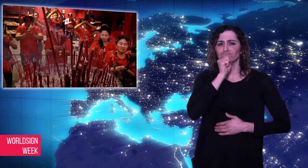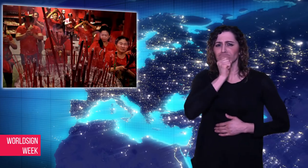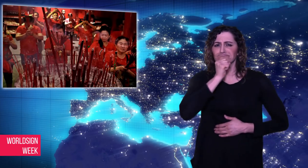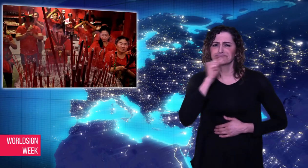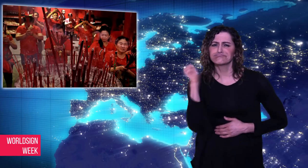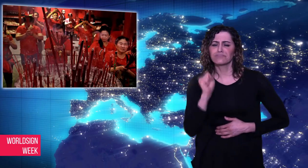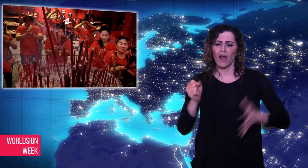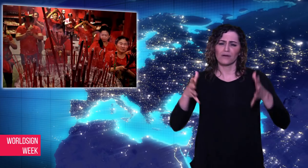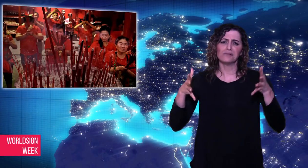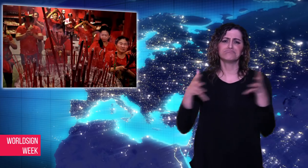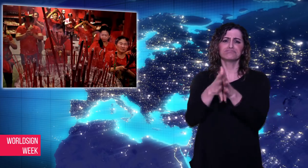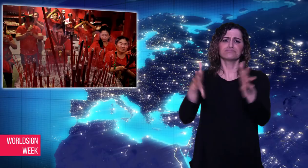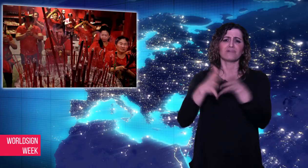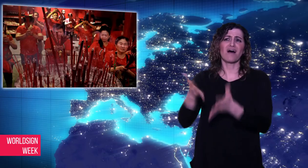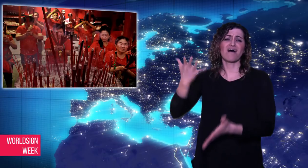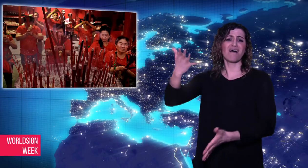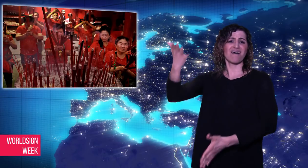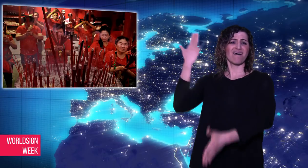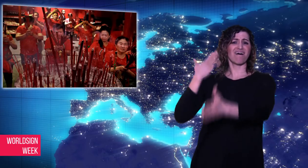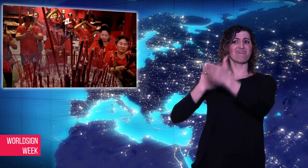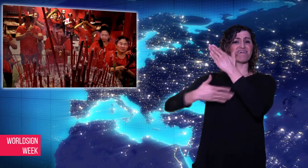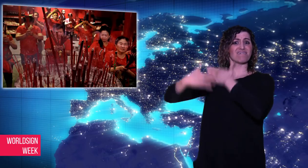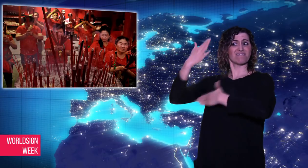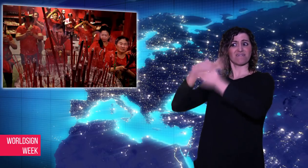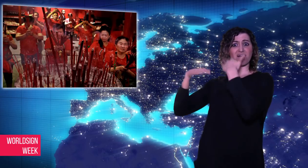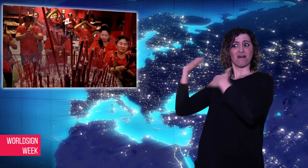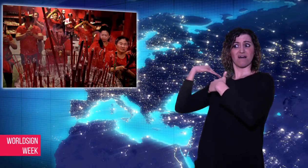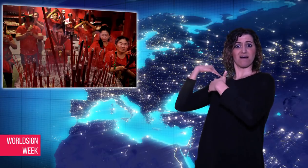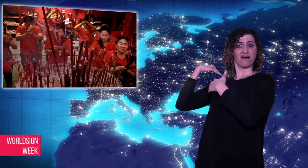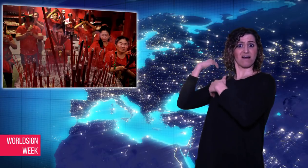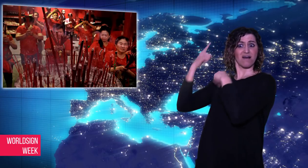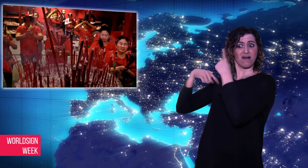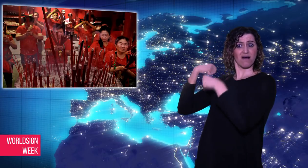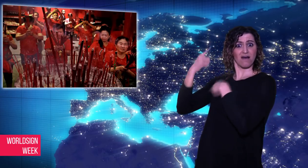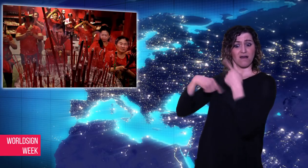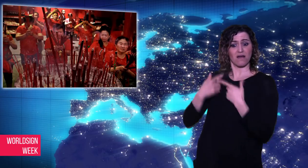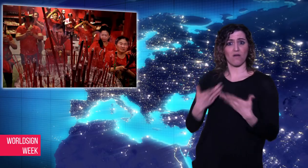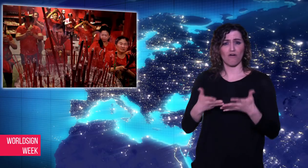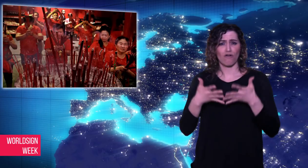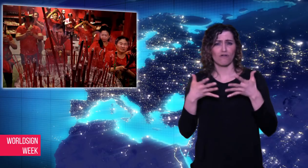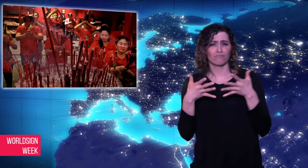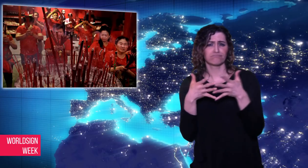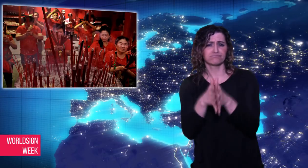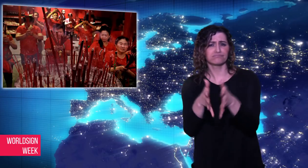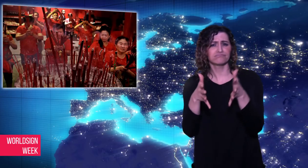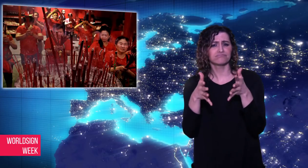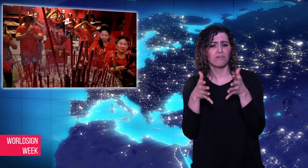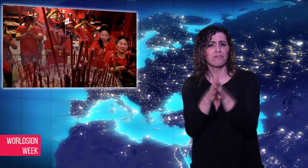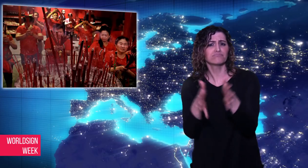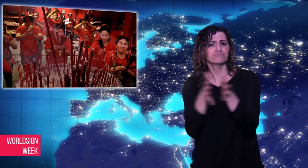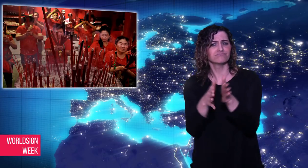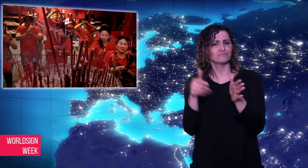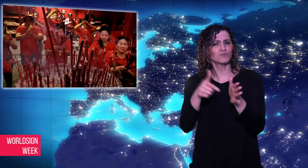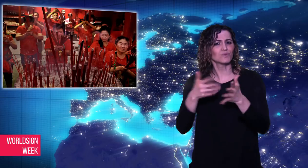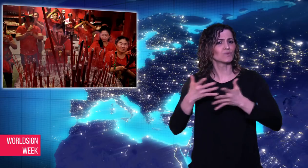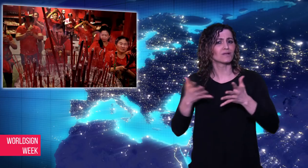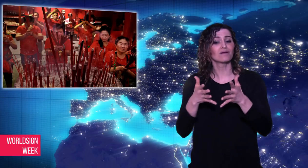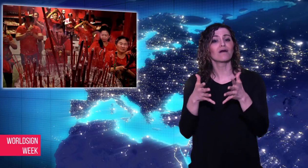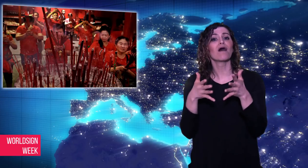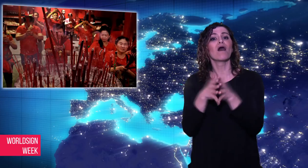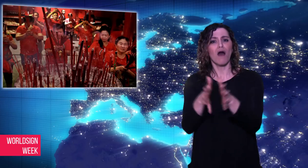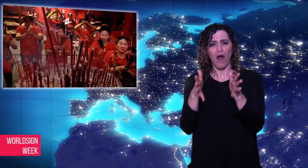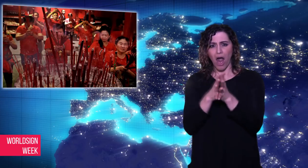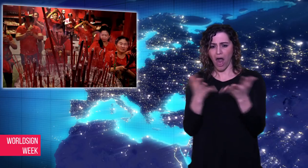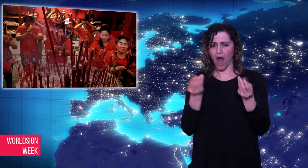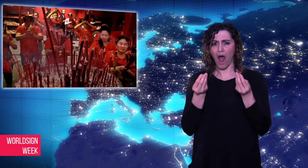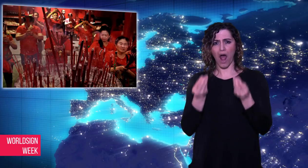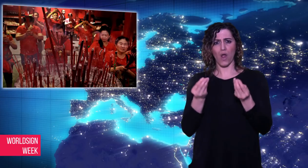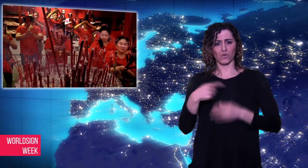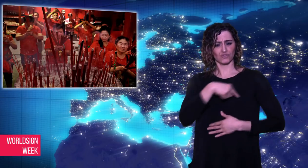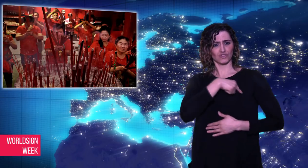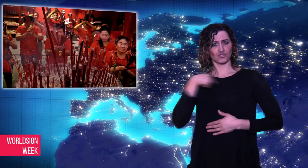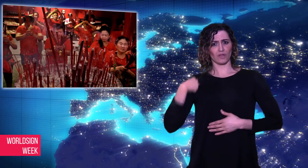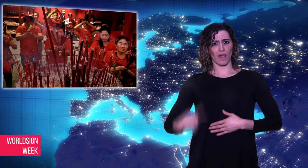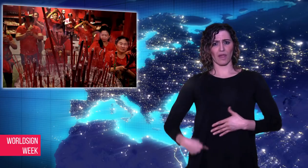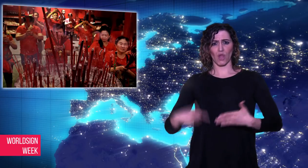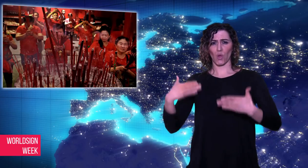Such evil spirits were mentioned in a